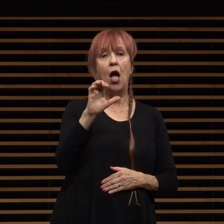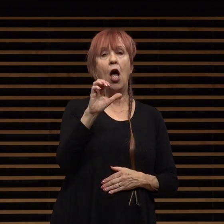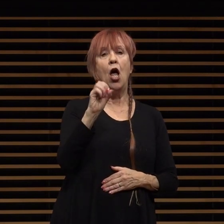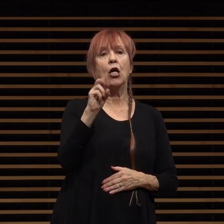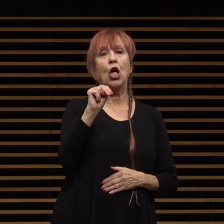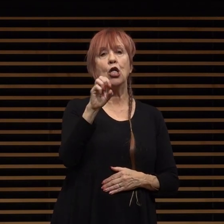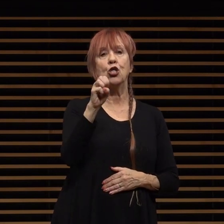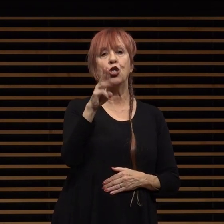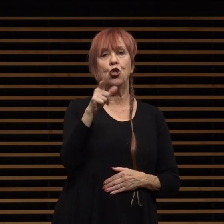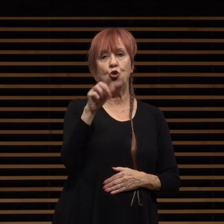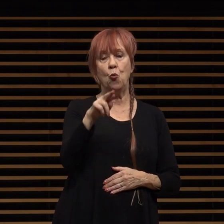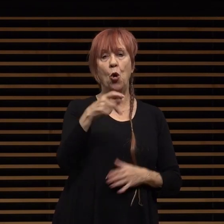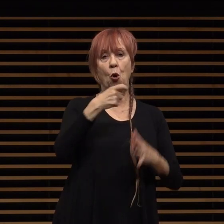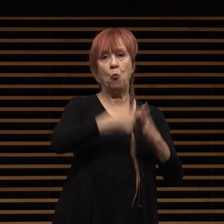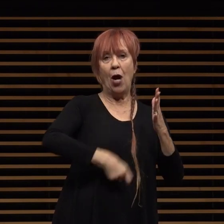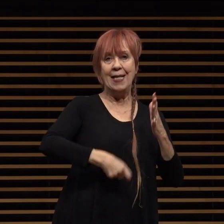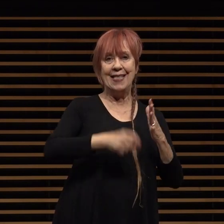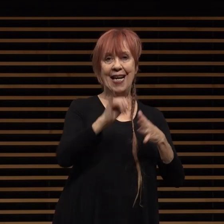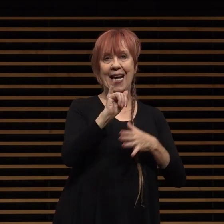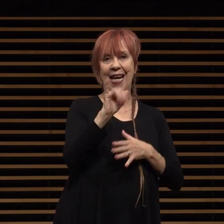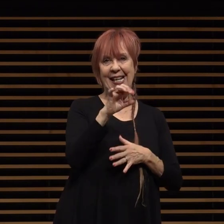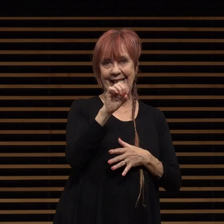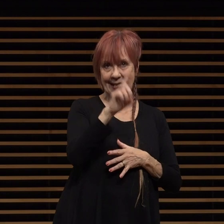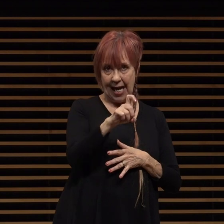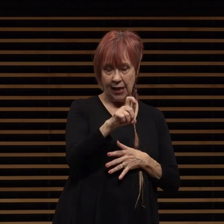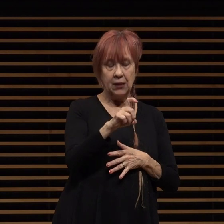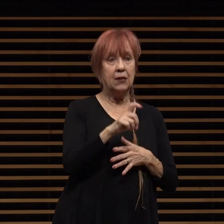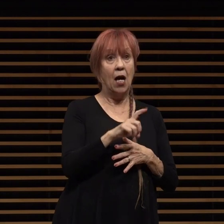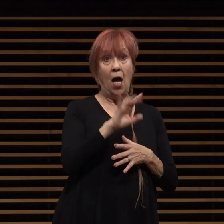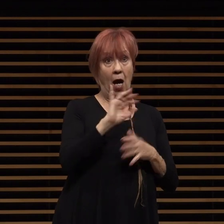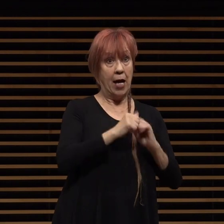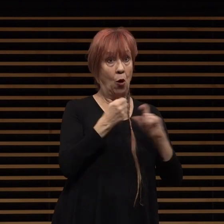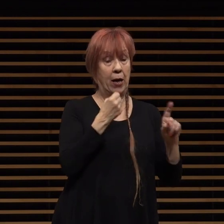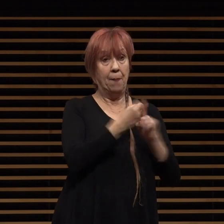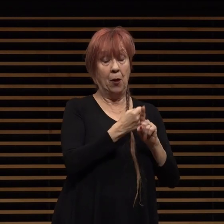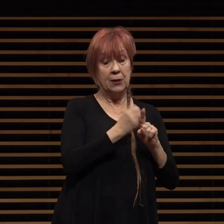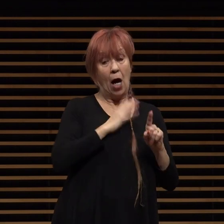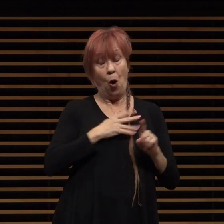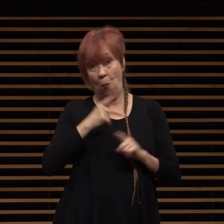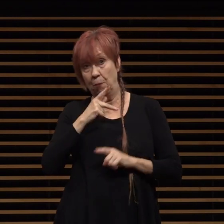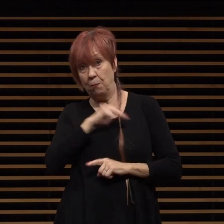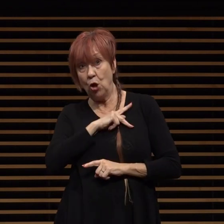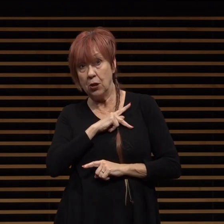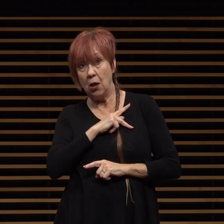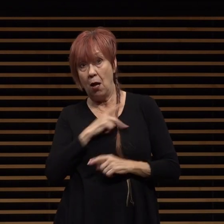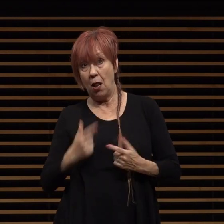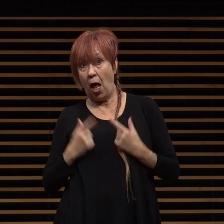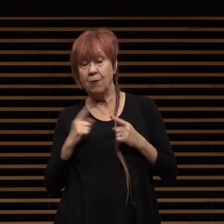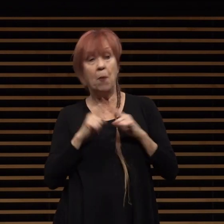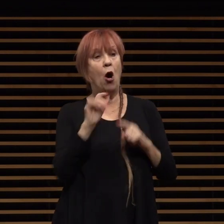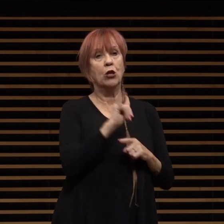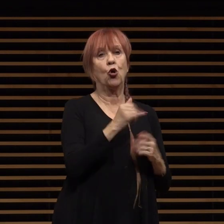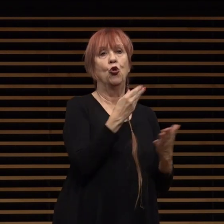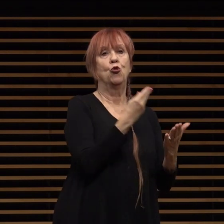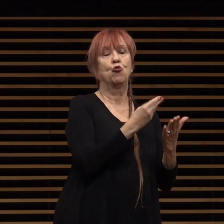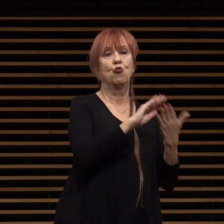producer price index and its tremendous impact not just in our personal life but